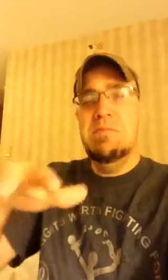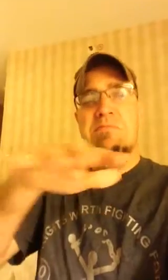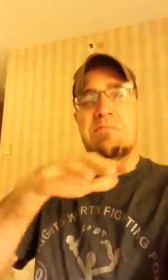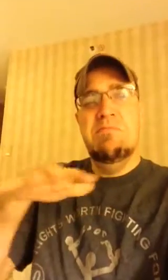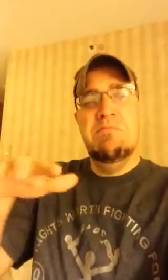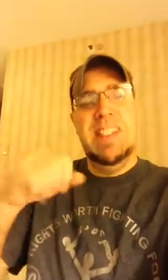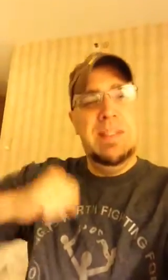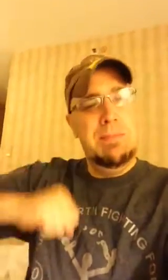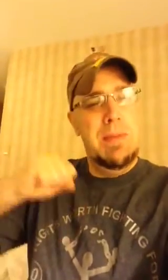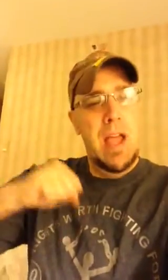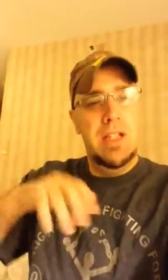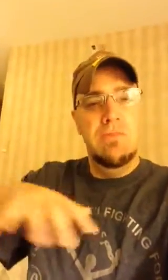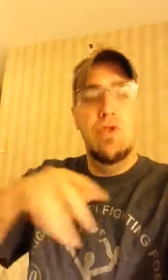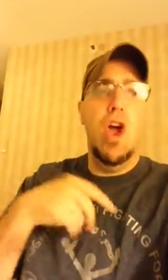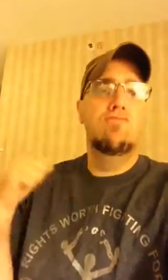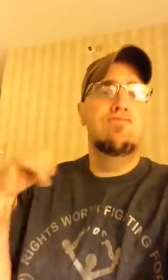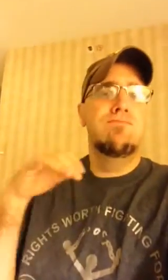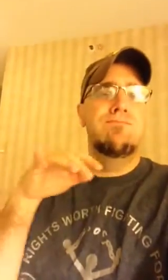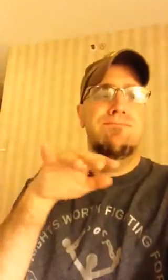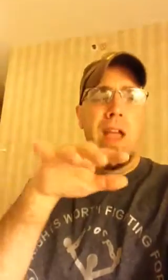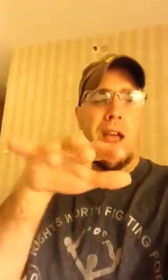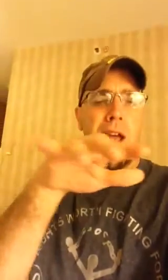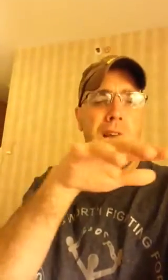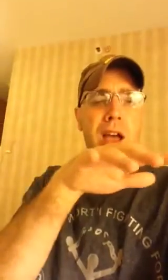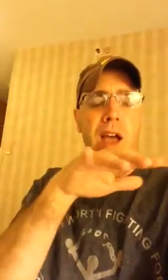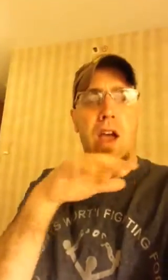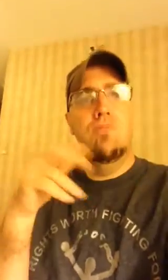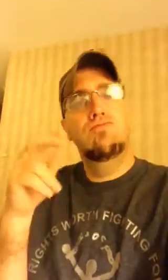Over there, they had open space where all ADAPT members gather up to listen and watch.